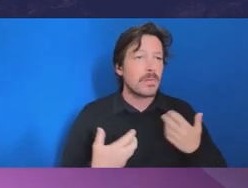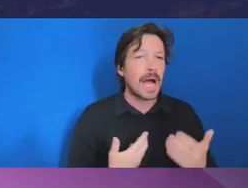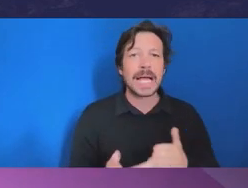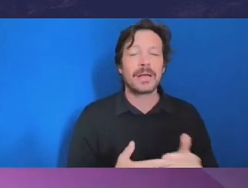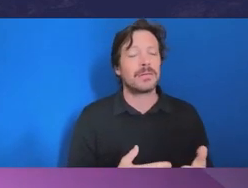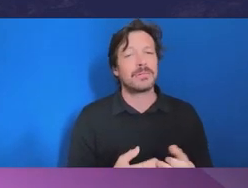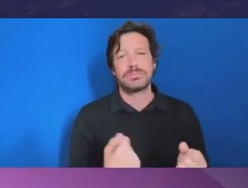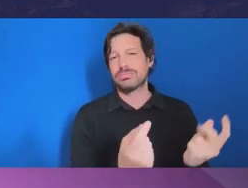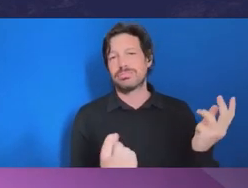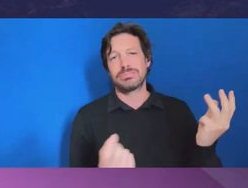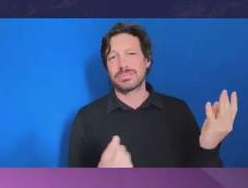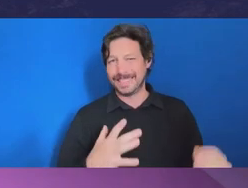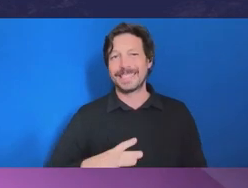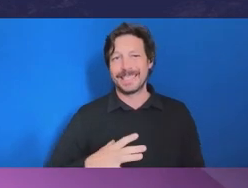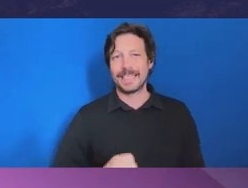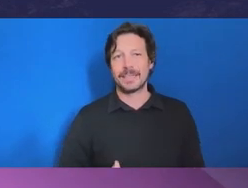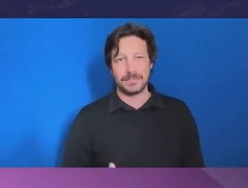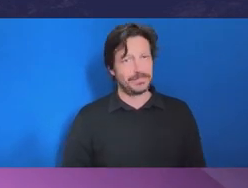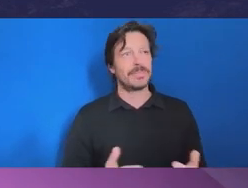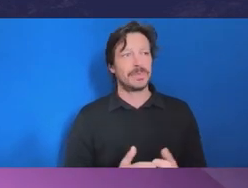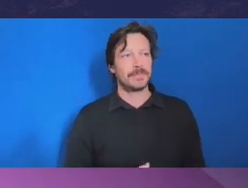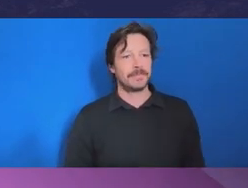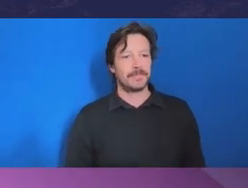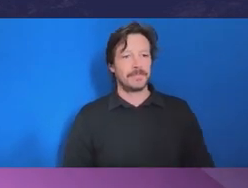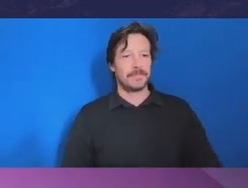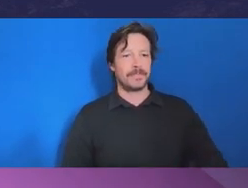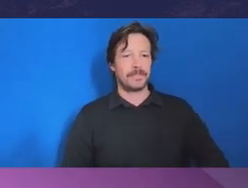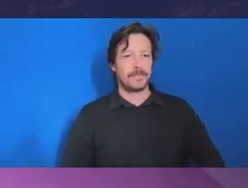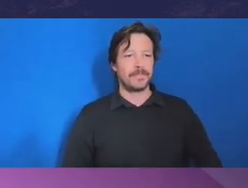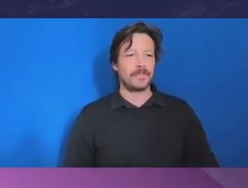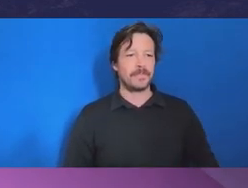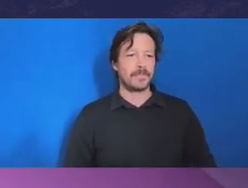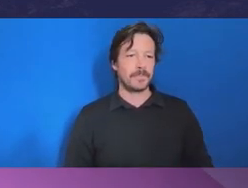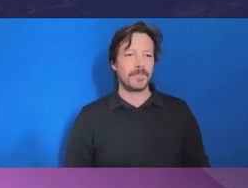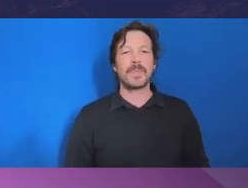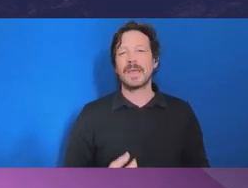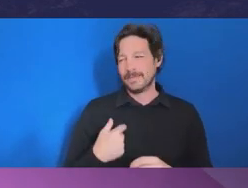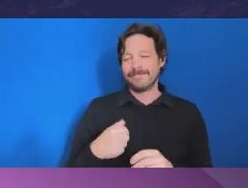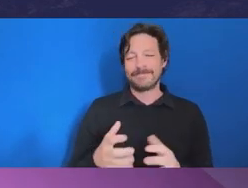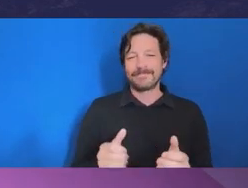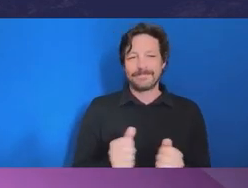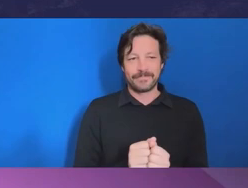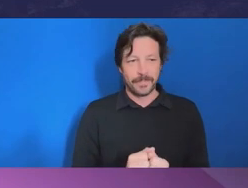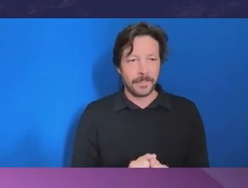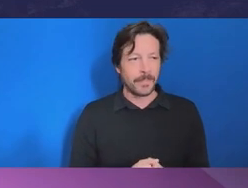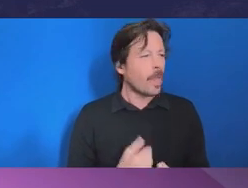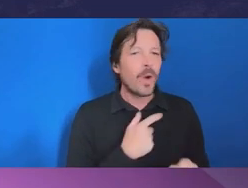Commissioner Redlich: We are desperately in need. Auditor-General Greaves: I echo your sentiments. And I was talking to Robert before this session and we were talking about,